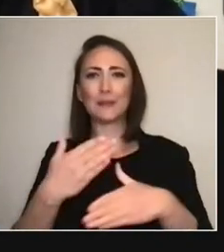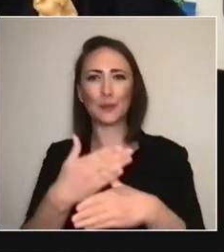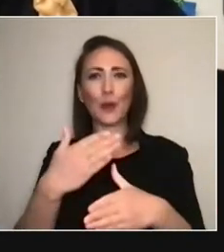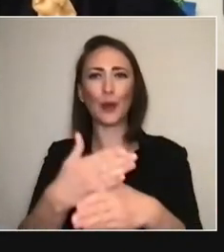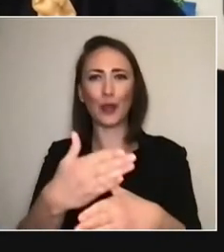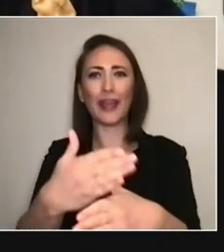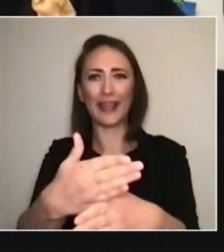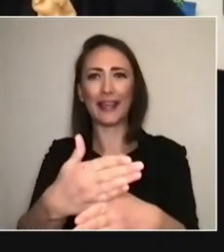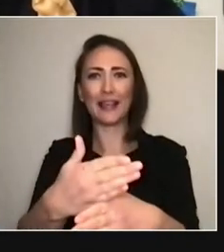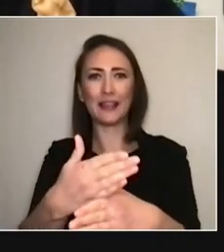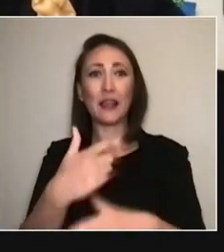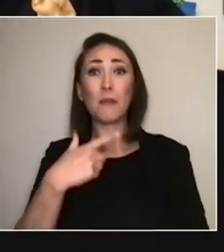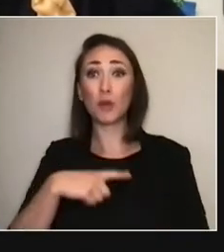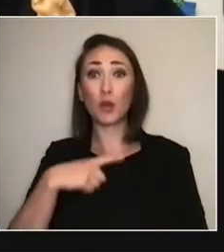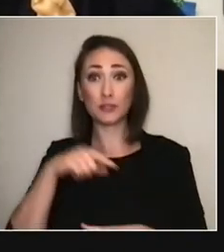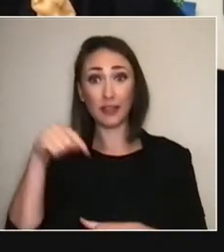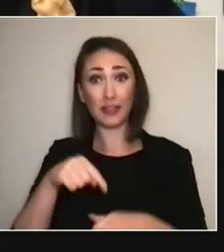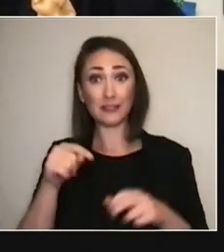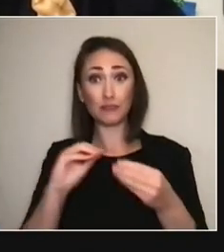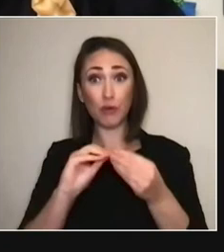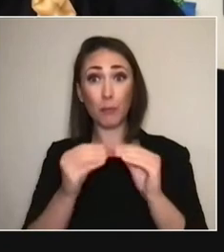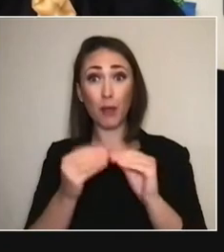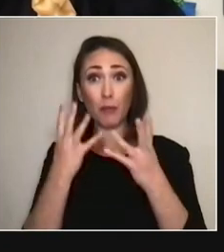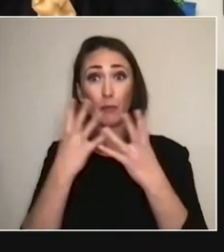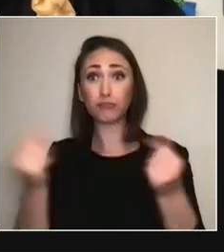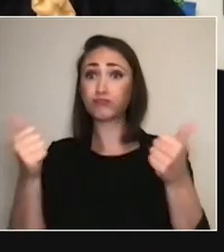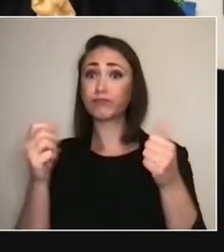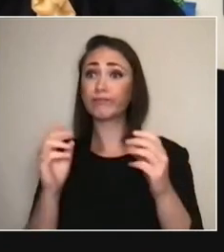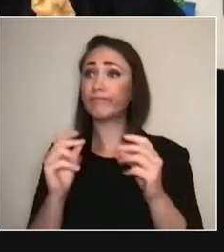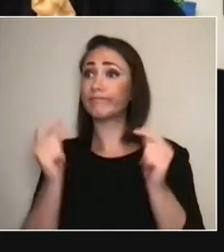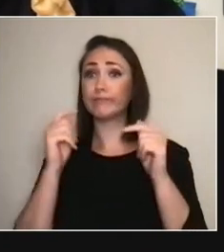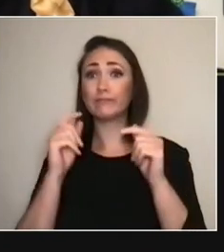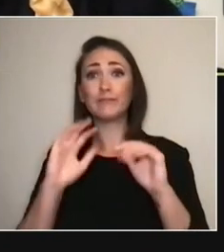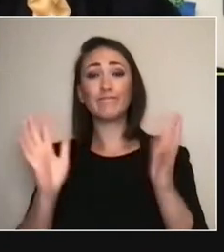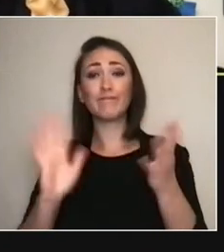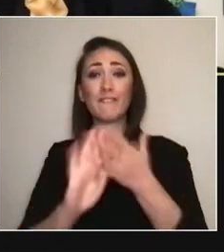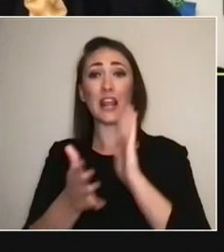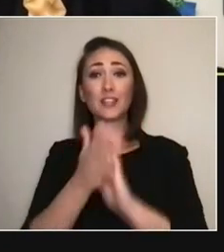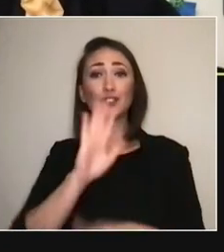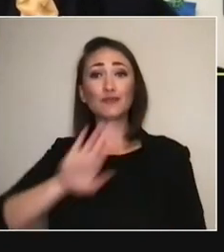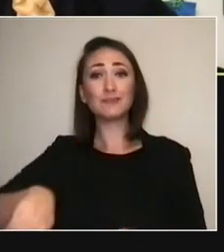so our expertise as festival makers have to adapt. Yeah, yeah, absolutely.